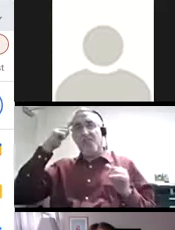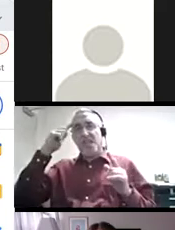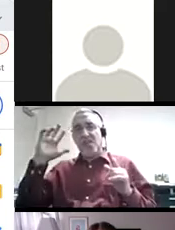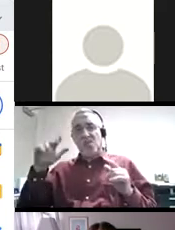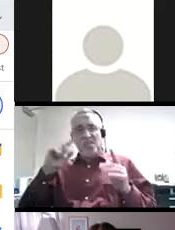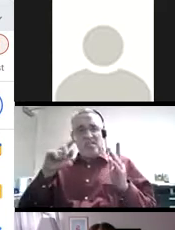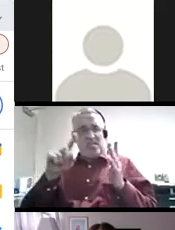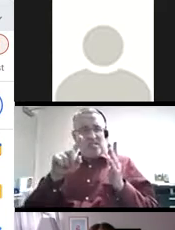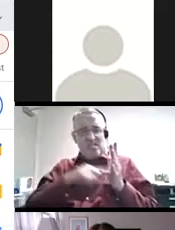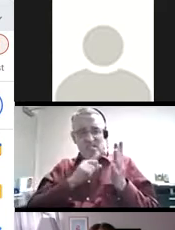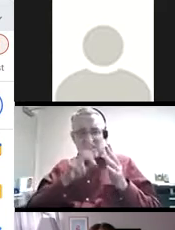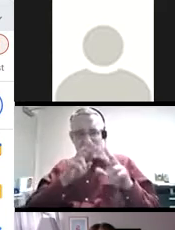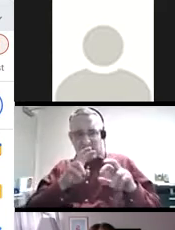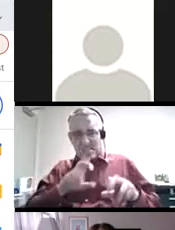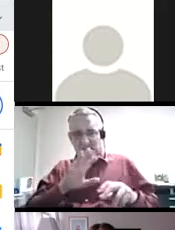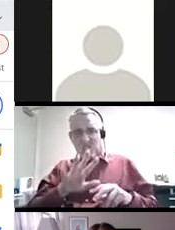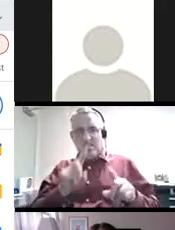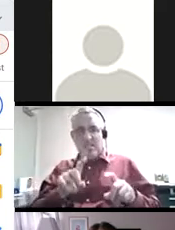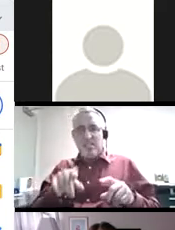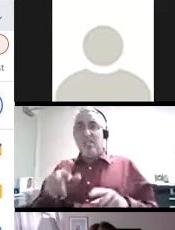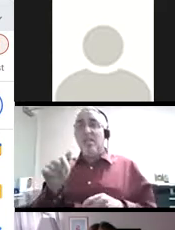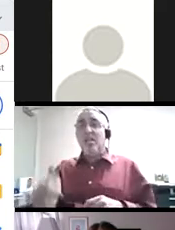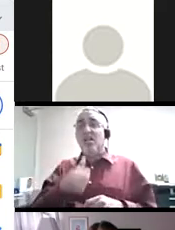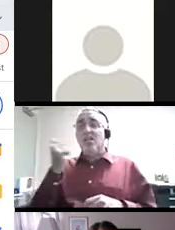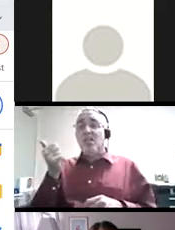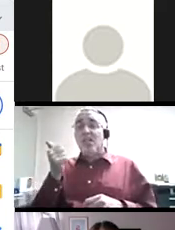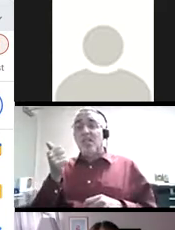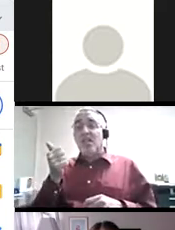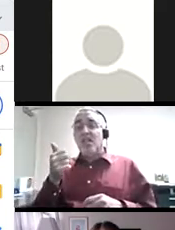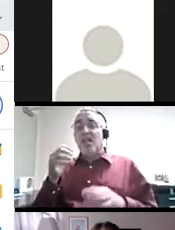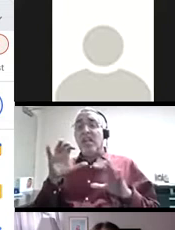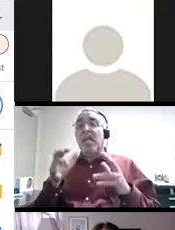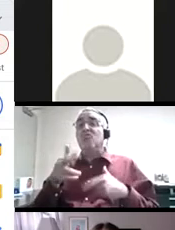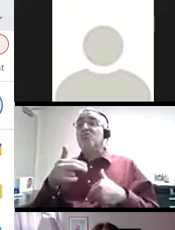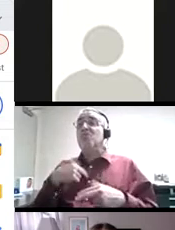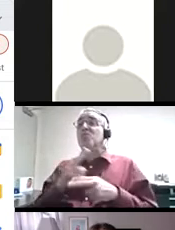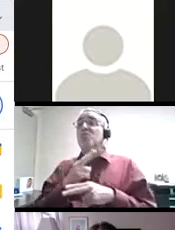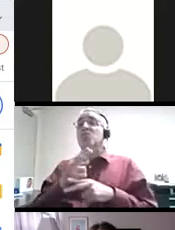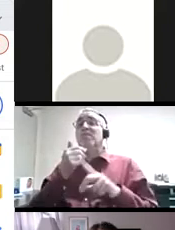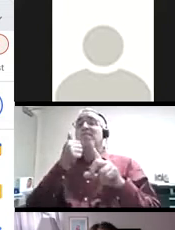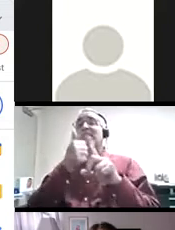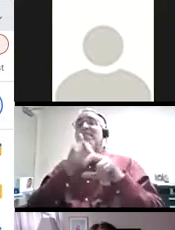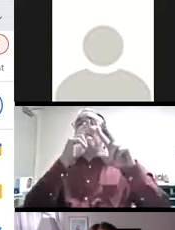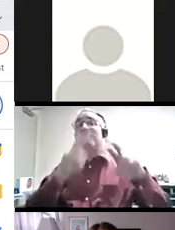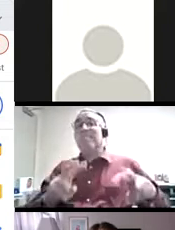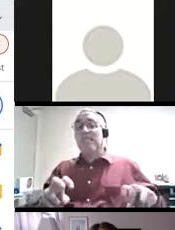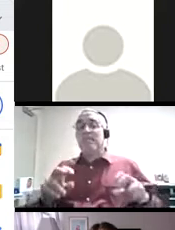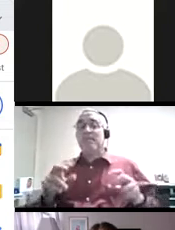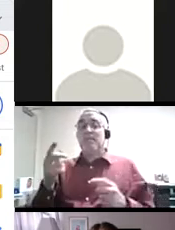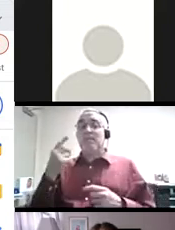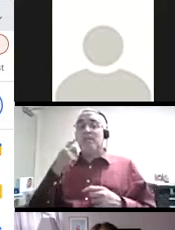on grammar and syntax, etc. Another technique I use in my classroom is the use of self-assessment. I have